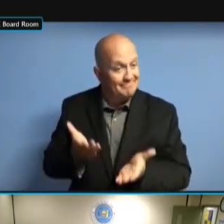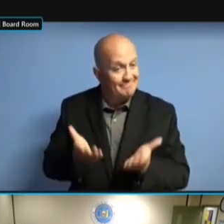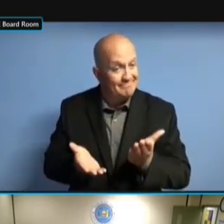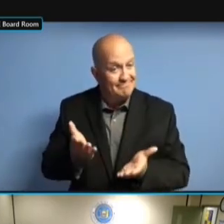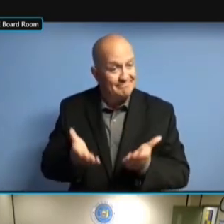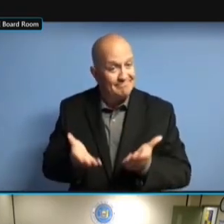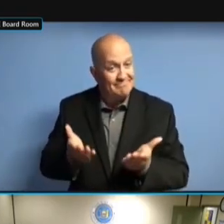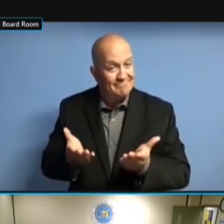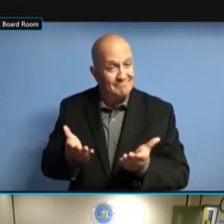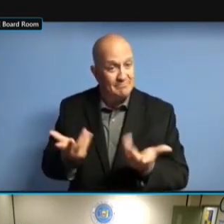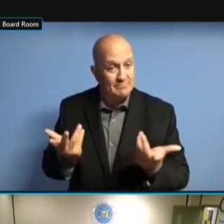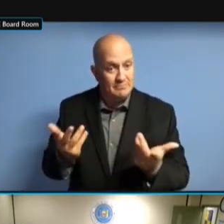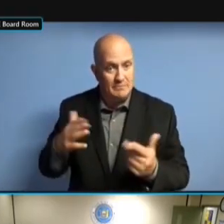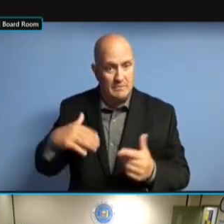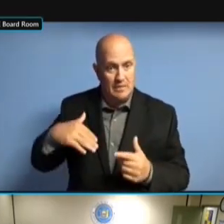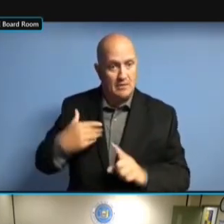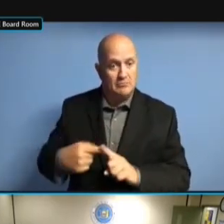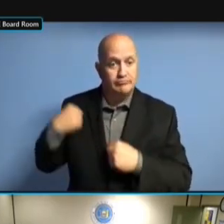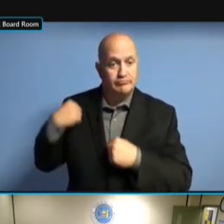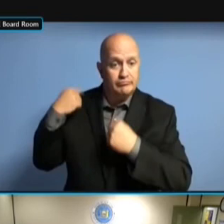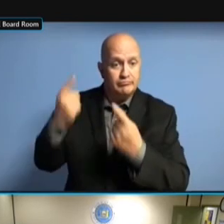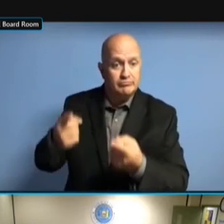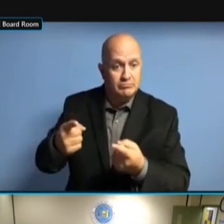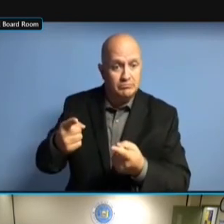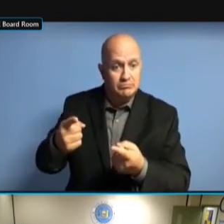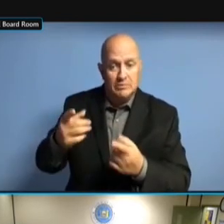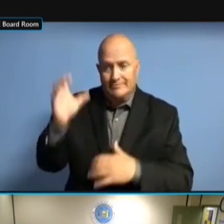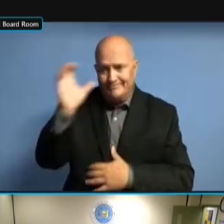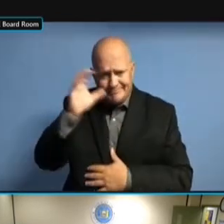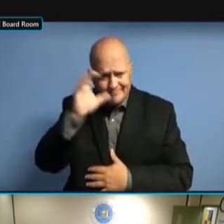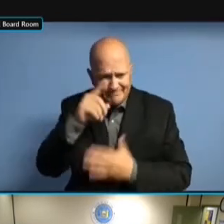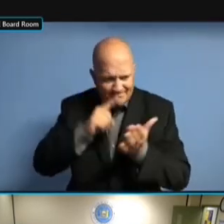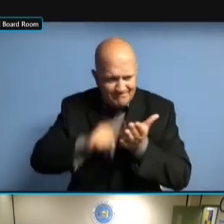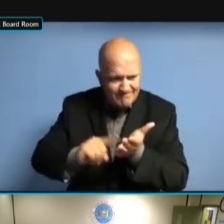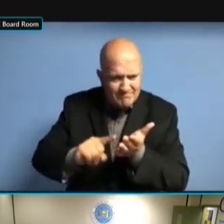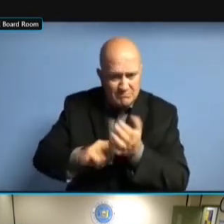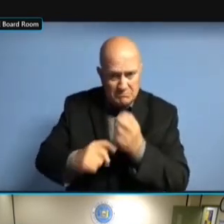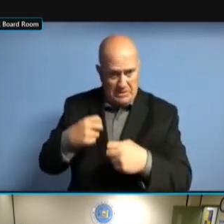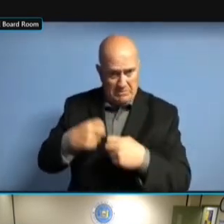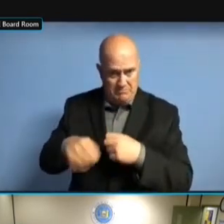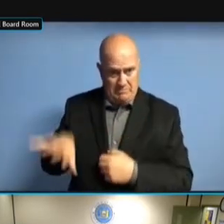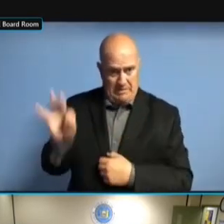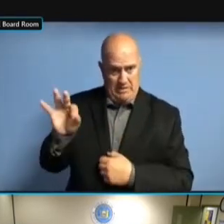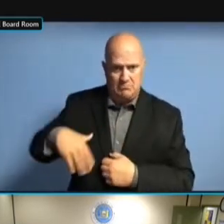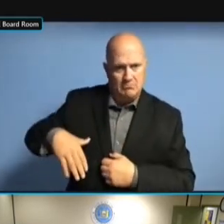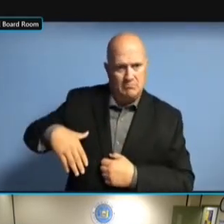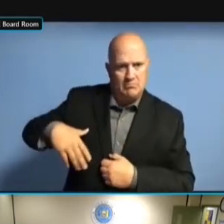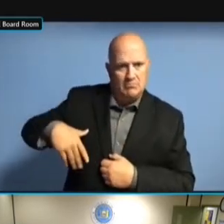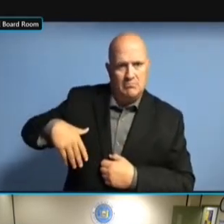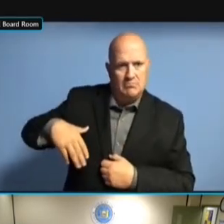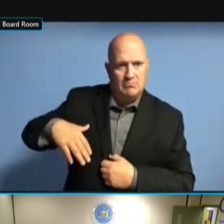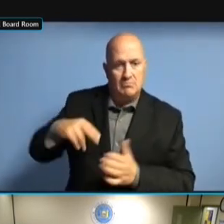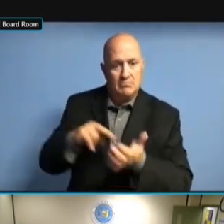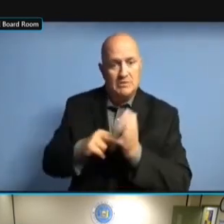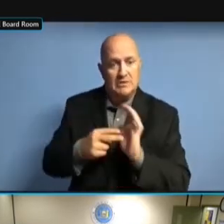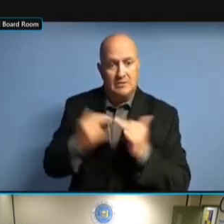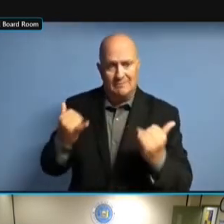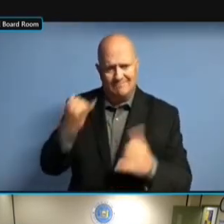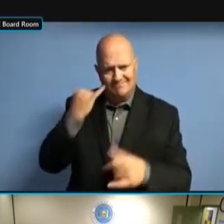A PROBLEM WITH THE MACHINES THAT HAS NOT BEEN PREVIOUSLY HAS NOT BEEN PREVIOUSLY HAS NOT BEEN PREVIOUSLY DIAGNOSED, HAS NOT BEEN PREVIOUSLY DIAGNOSED, AND HAS NOT BEEN PREVIOUSLY DIAGNOSED, AND BY HAS NOT BEEN PREVIOUSLY DIAGNOSED, AND BY DOING HAS NOT BEEN PREVIOUSLY DIAGNOSED, AND BY DOING A HAS NOT BEEN PREVIOUSLY DIAGNOSED, AND BY DOING A PROPER DIAGNOSED, AND BY DOING A PROPER DIAGNOSED, AND BY DOING A PROPER INVESTIGATION, DIAGNOSED, AND BY DOING A PROPER INVESTIGATION, WE DIAGNOSED, AND BY DOING A PROPER INVESTIGATION, WE WILL DIAGNOSED, AND BY DOING A PROPER INVESTIGATION, WE WILL GAIN INVESTIGATION, WE WILL GAIN INVESTIGATION, WE WILL GAIN GREATER INVESTIGATION, WE WILL GAIN GREATER CONFIDENCE INVESTIGATION, WE WILL GAIN GREATER CONFIDENCE THAT INVESTIGATION, WE WILL GAIN GREATER CONFIDENCE THAT THE GREATER CONFIDENCE THAT THE